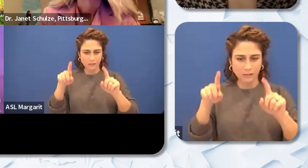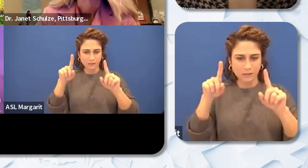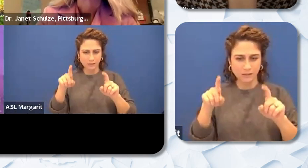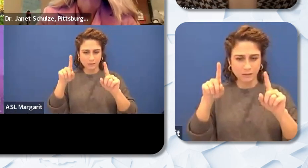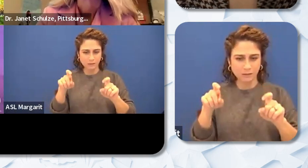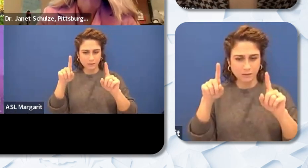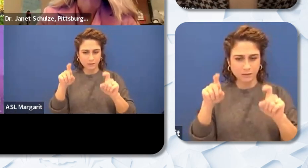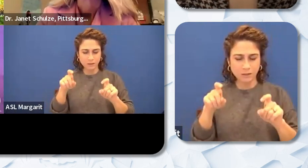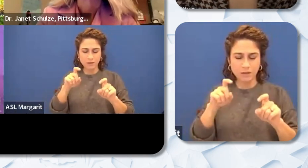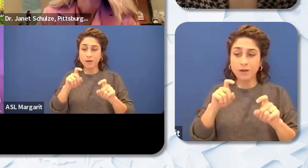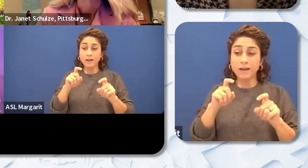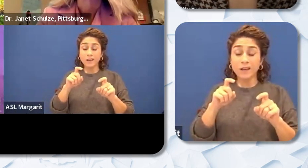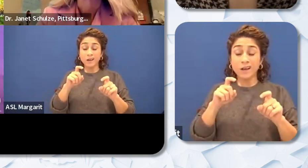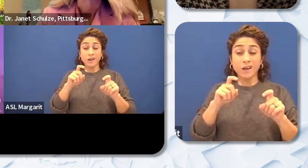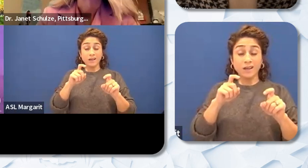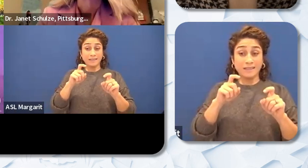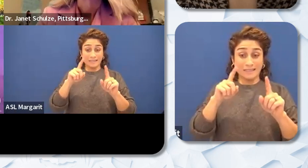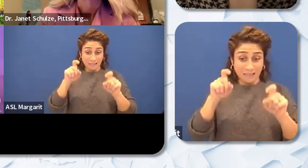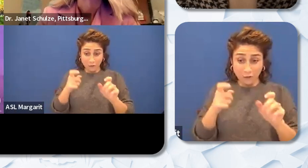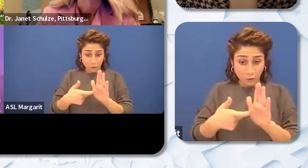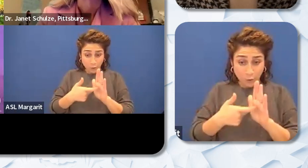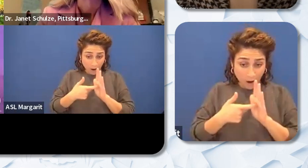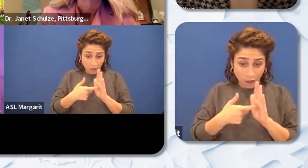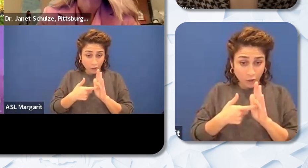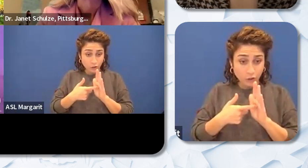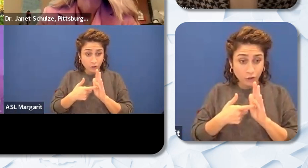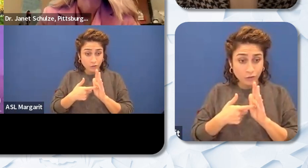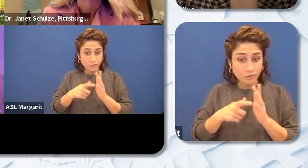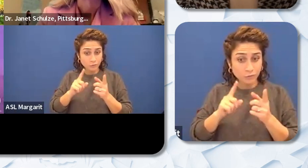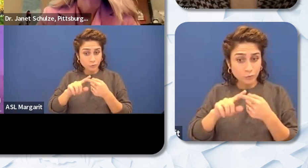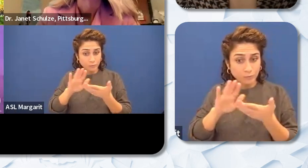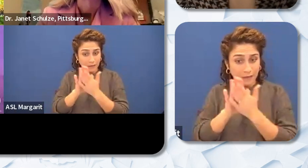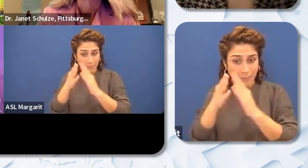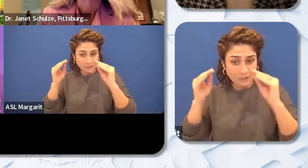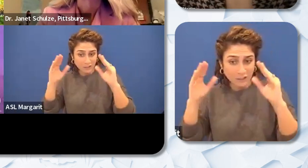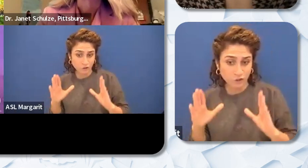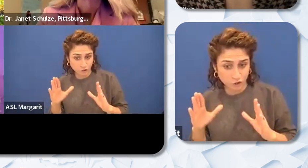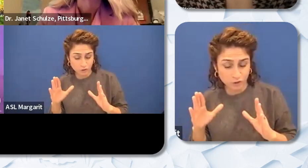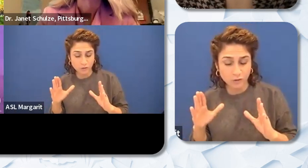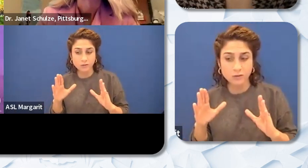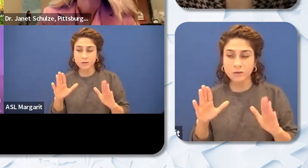And the cost of those tests that teachers have to burden. So even before you get a job and are